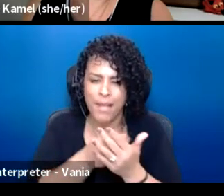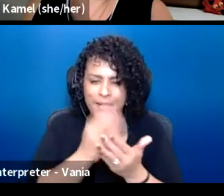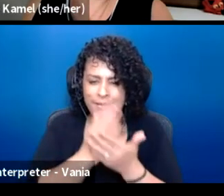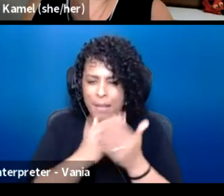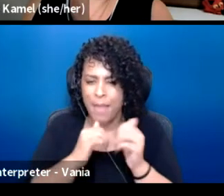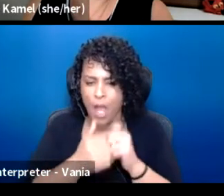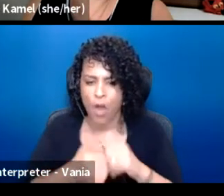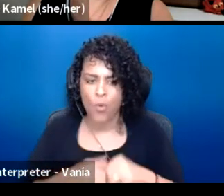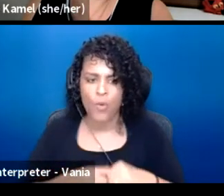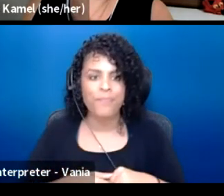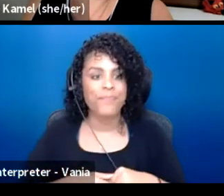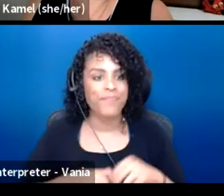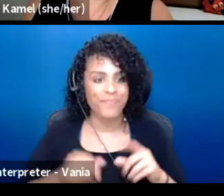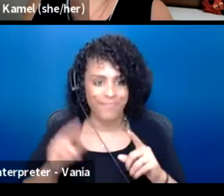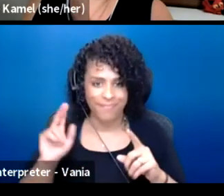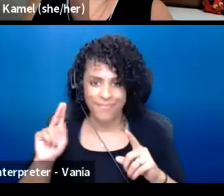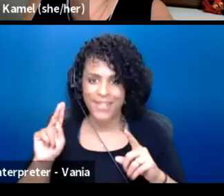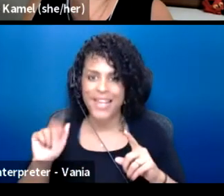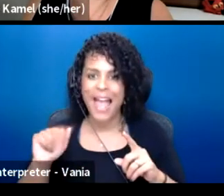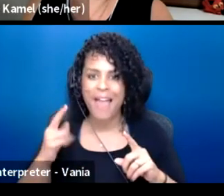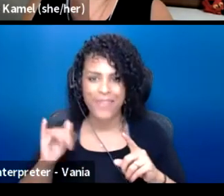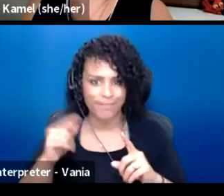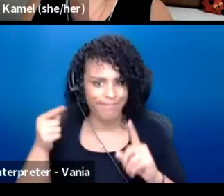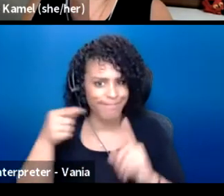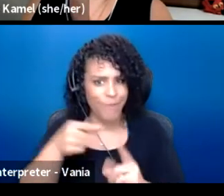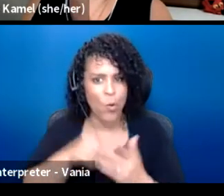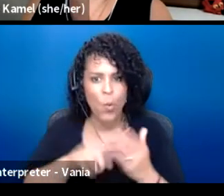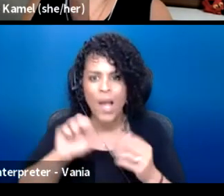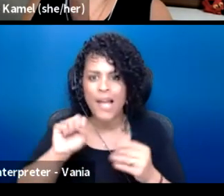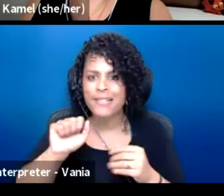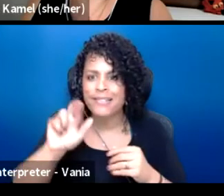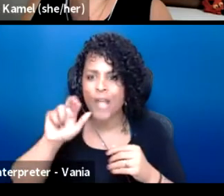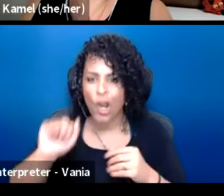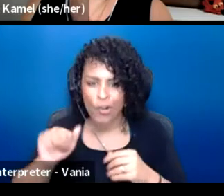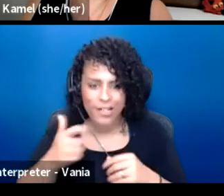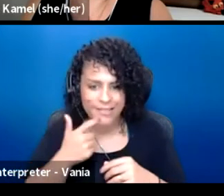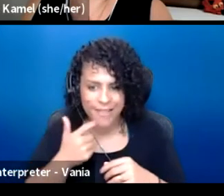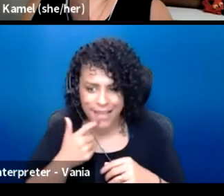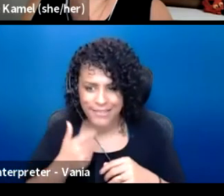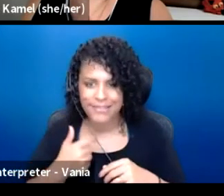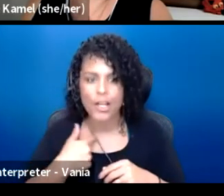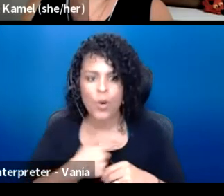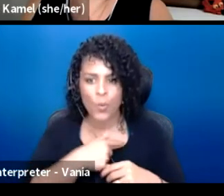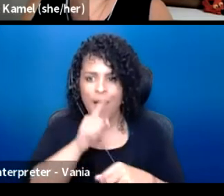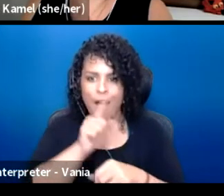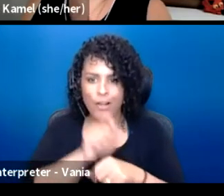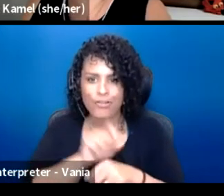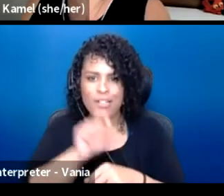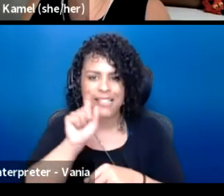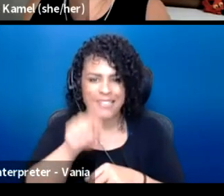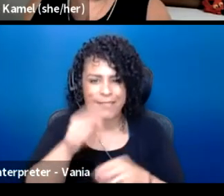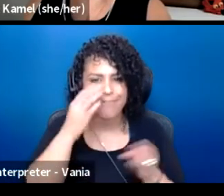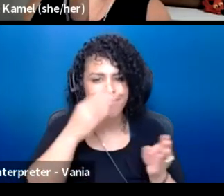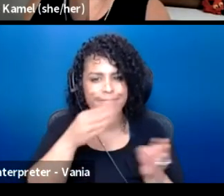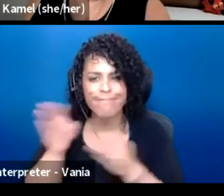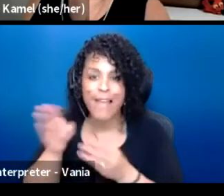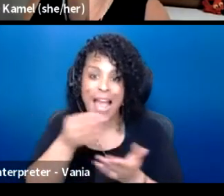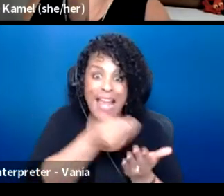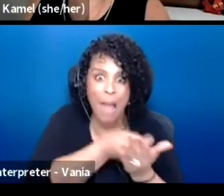It's back to what Sarah said, which is we actually need to move away from a capitalistic society where everything